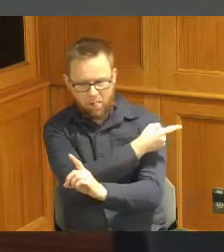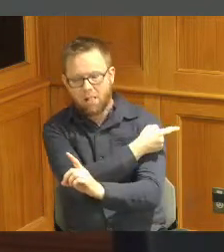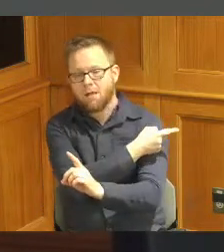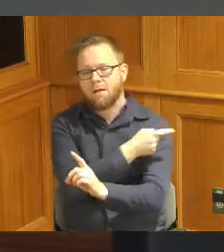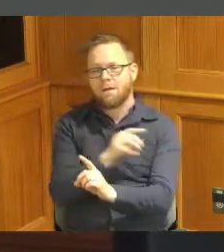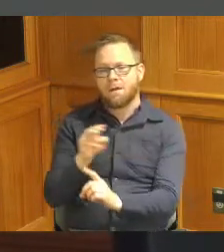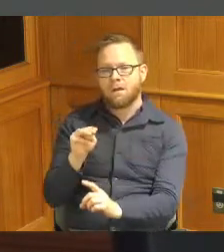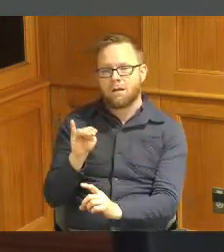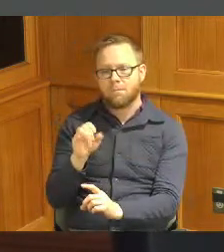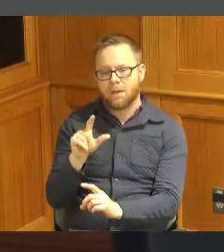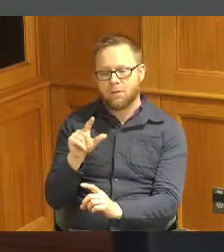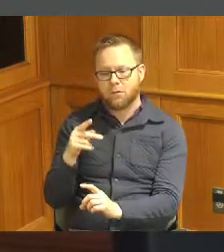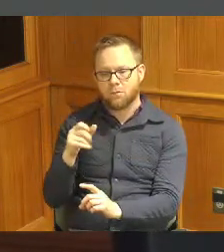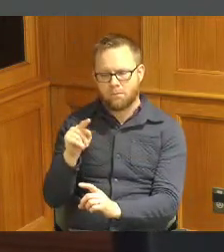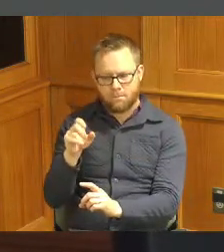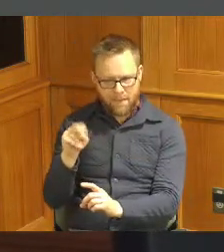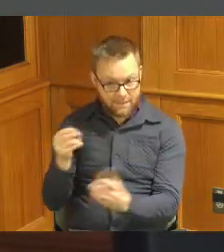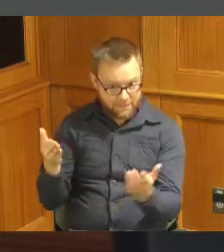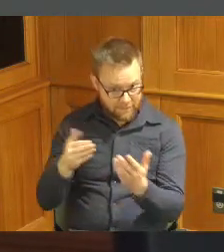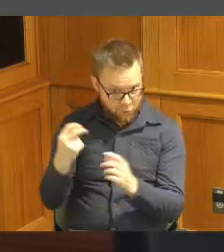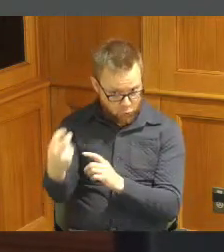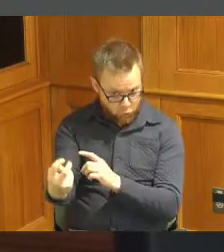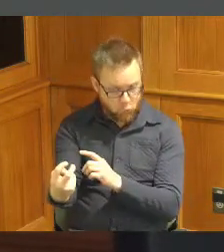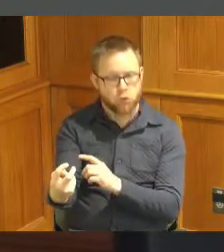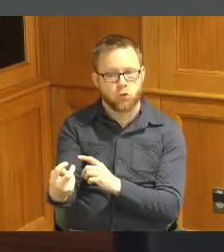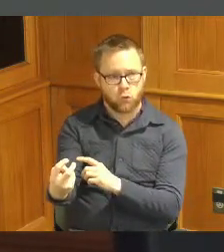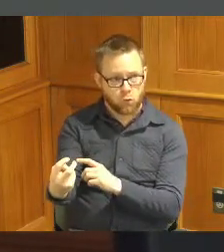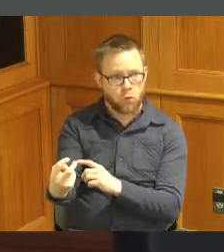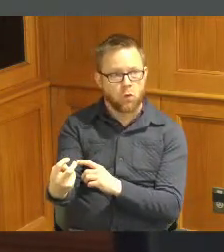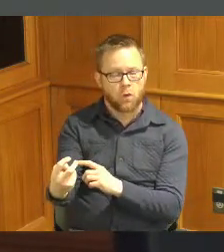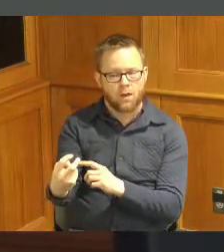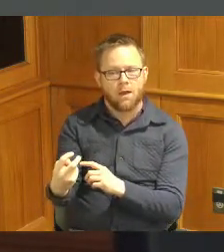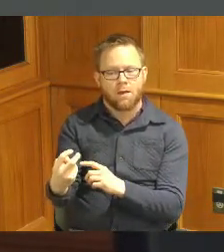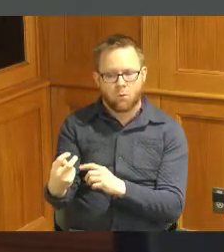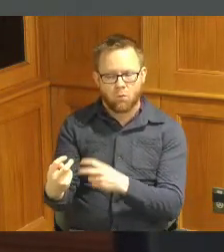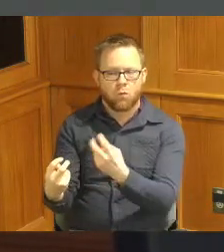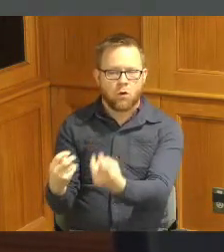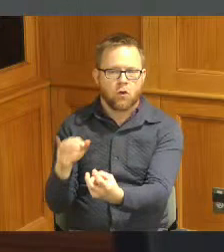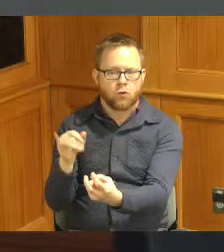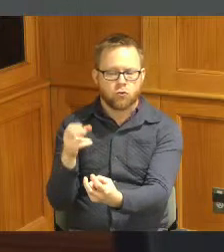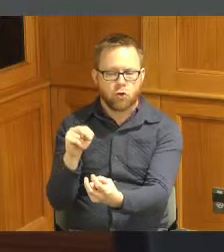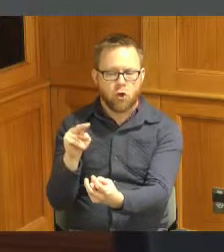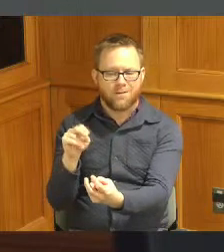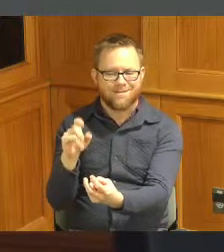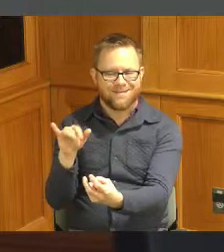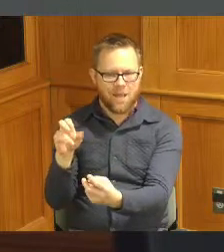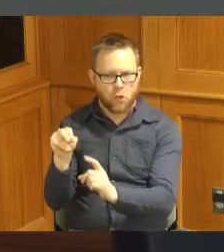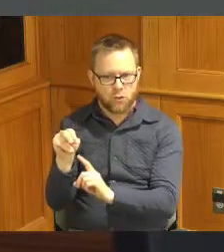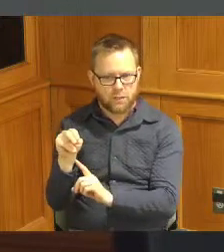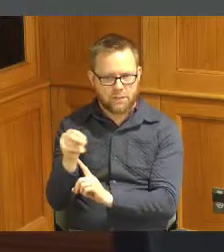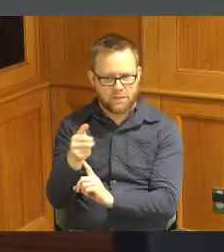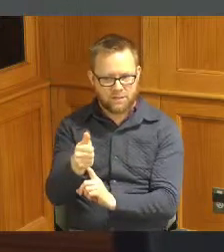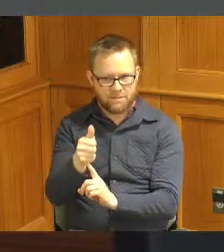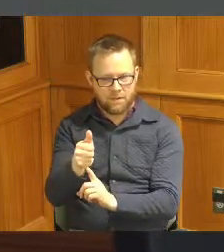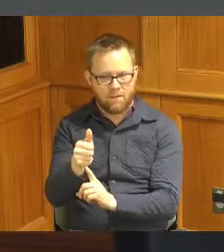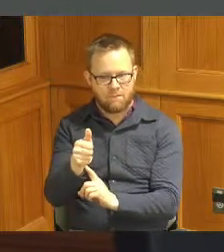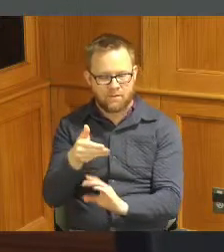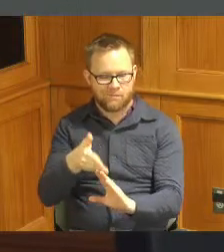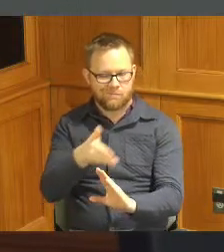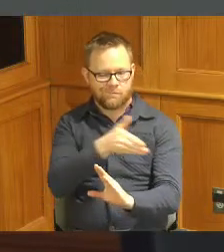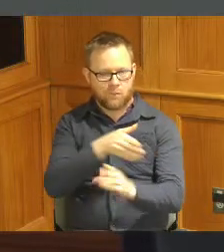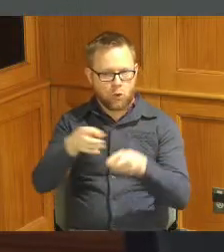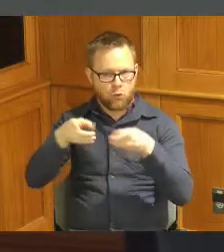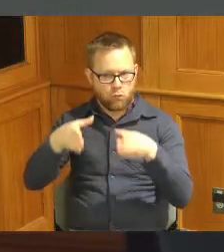Patton I think is is here and he's also here with John Nelson John Nelson is the prior Director of